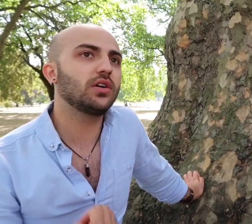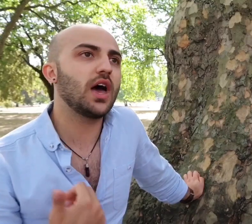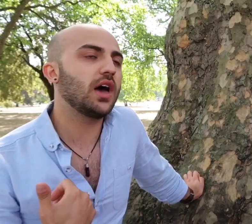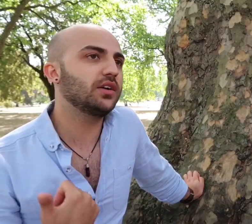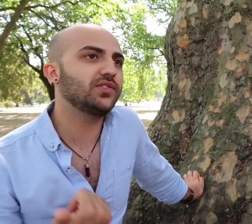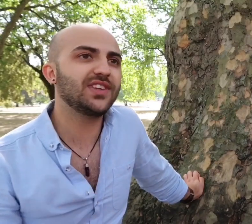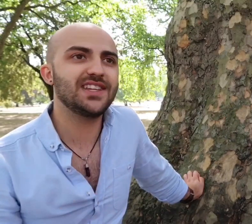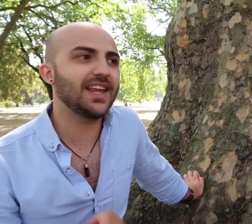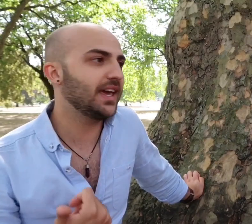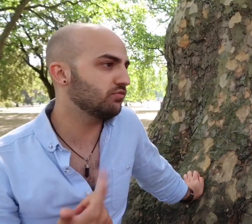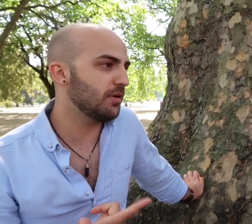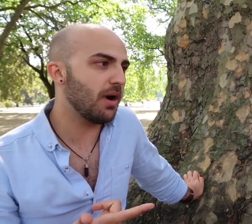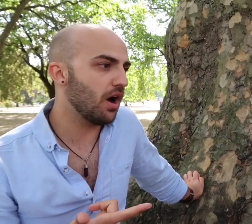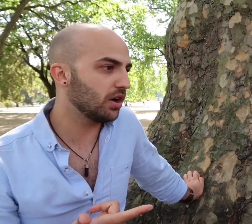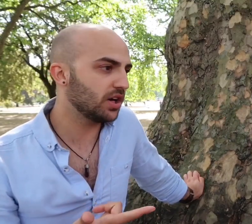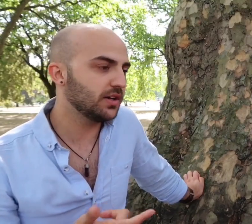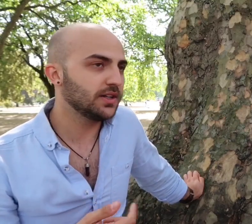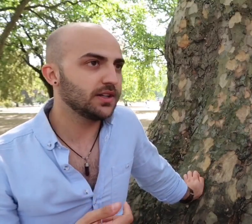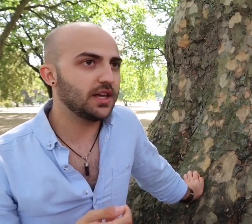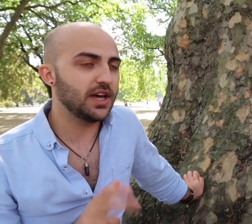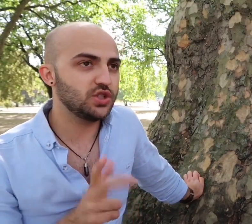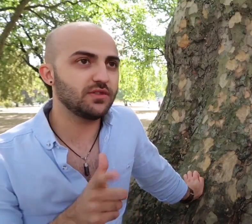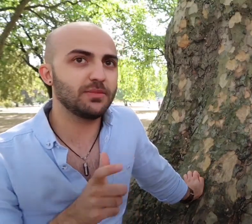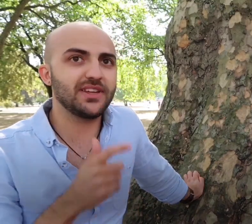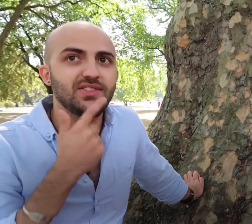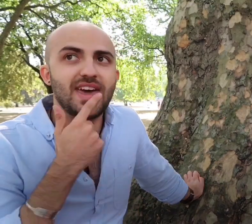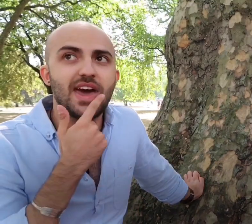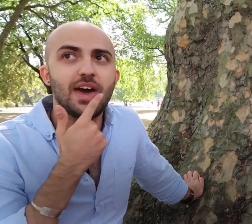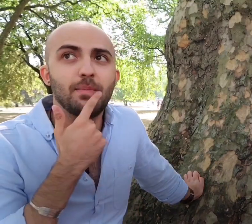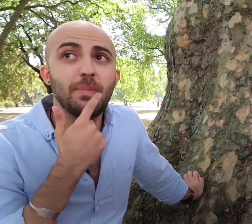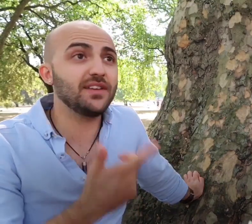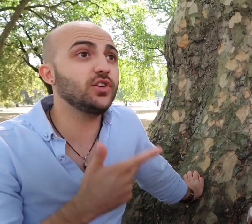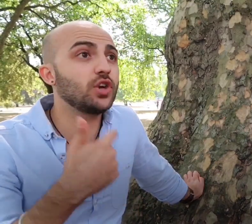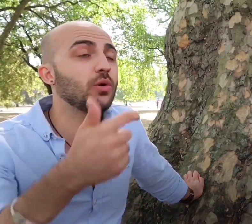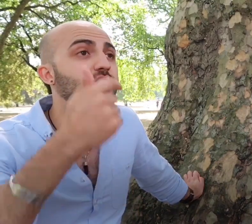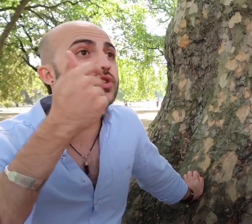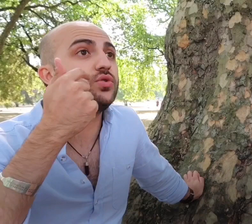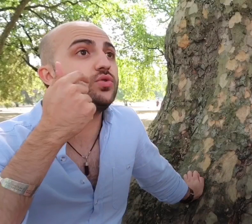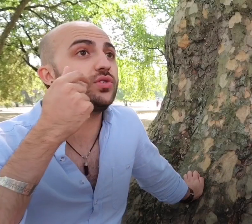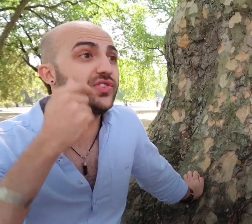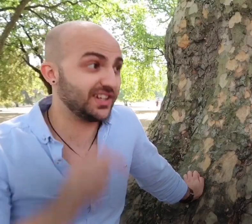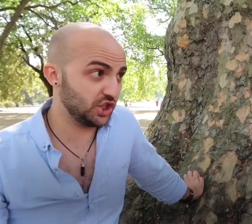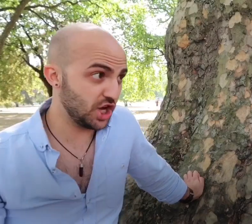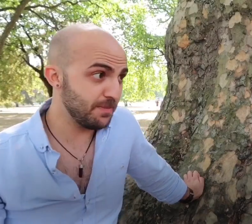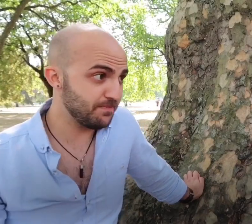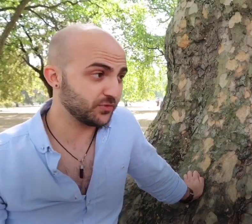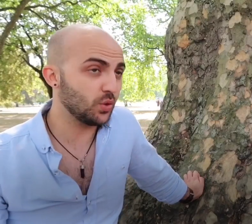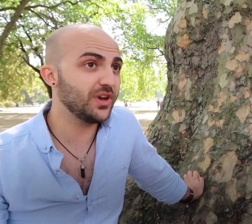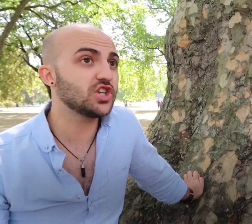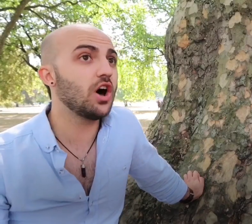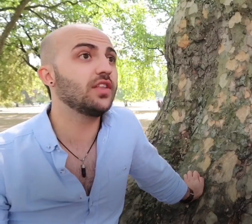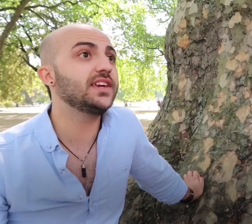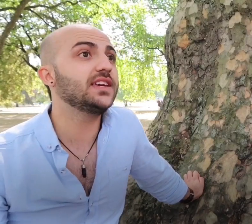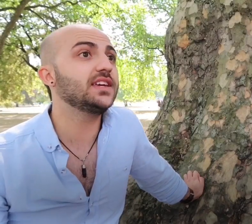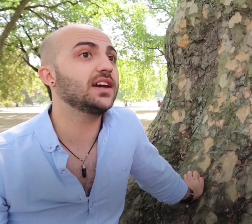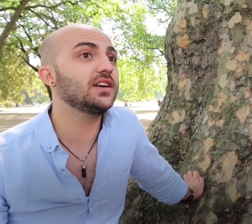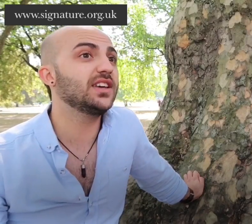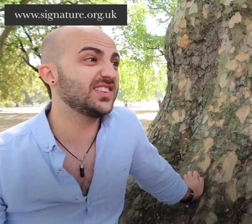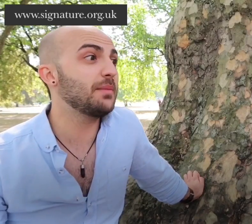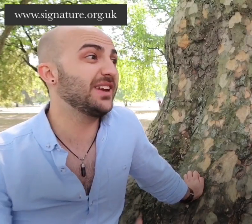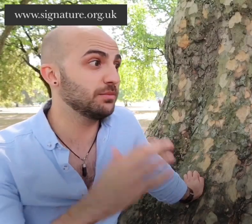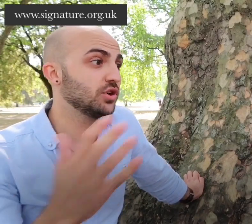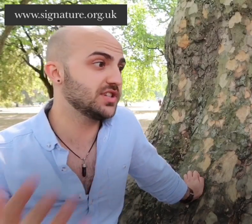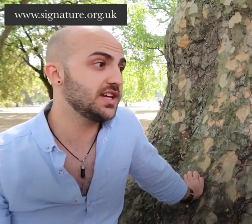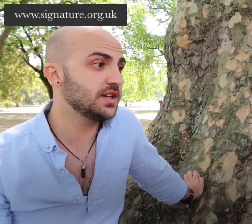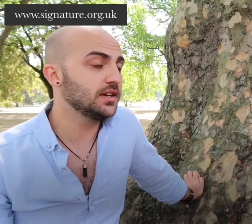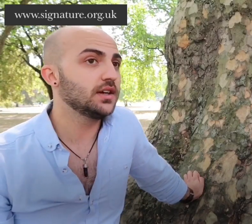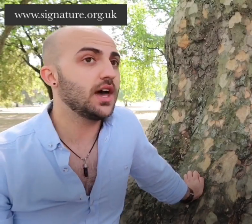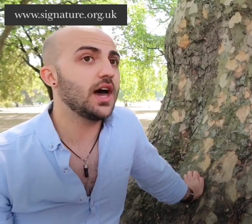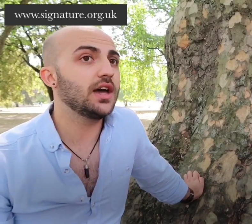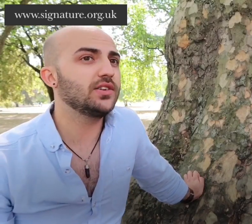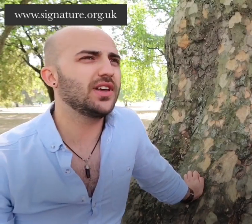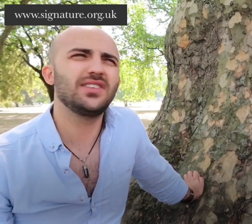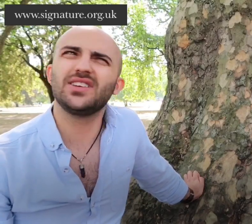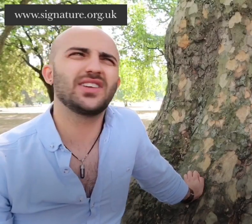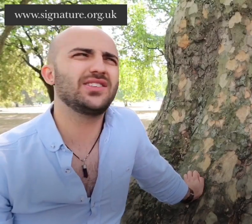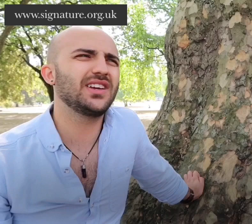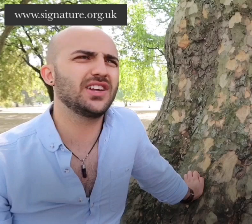City Lit, Remark! but if you go on to 'Signature' which are the examining body